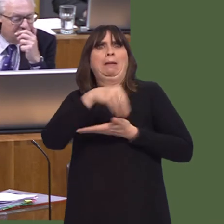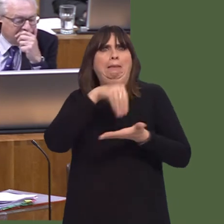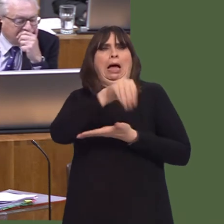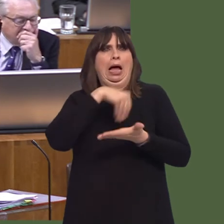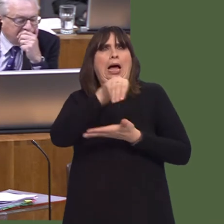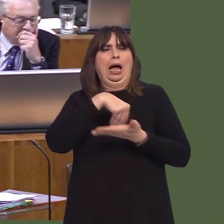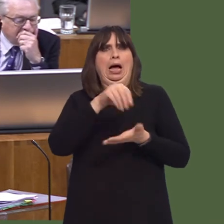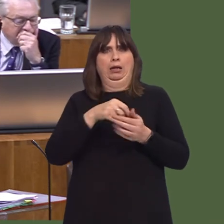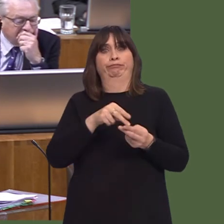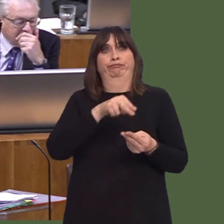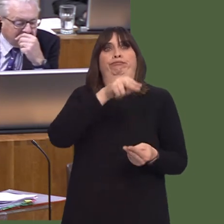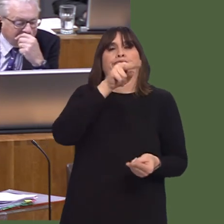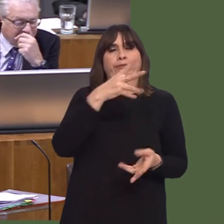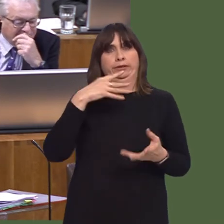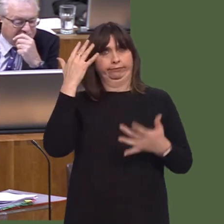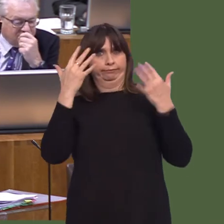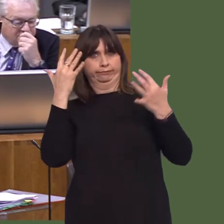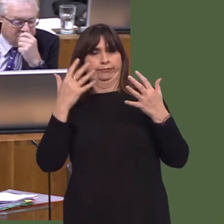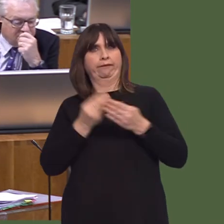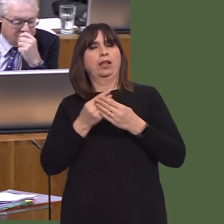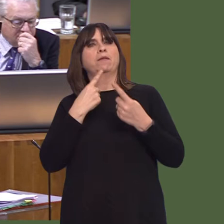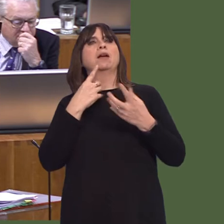decision now needs to be made about the new school investment proposed for Ysgol y Graig